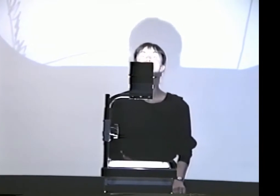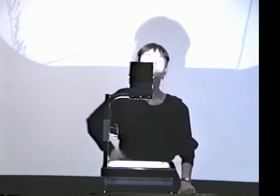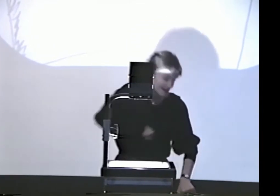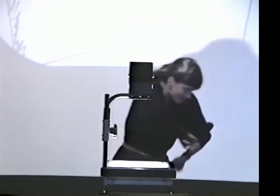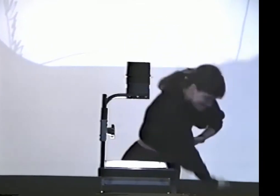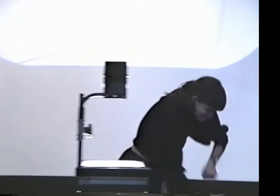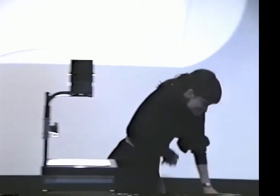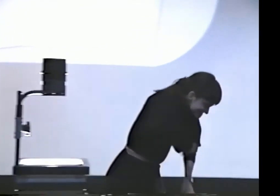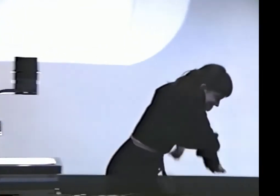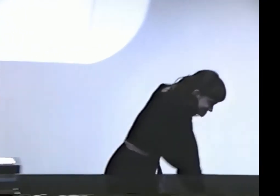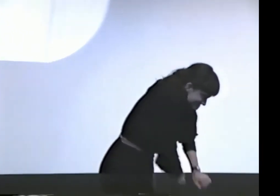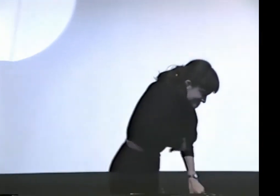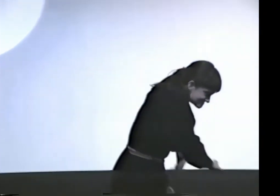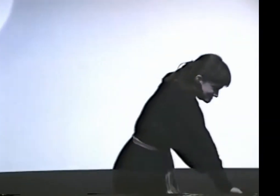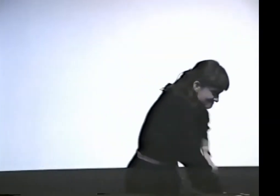AND IT HURT.